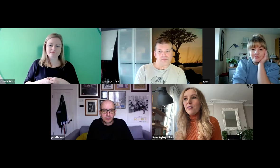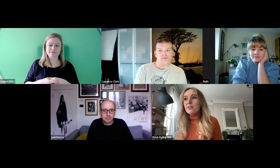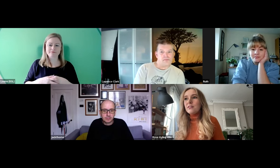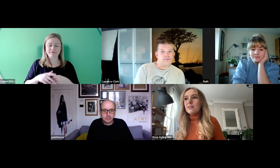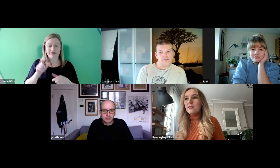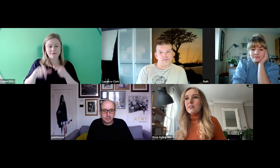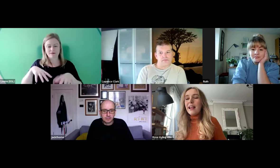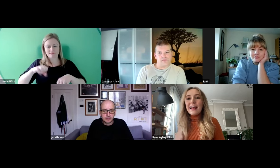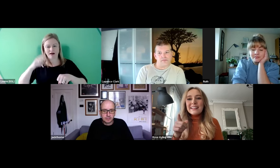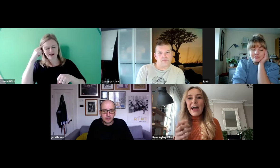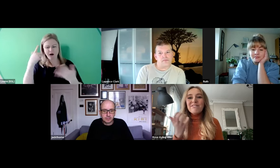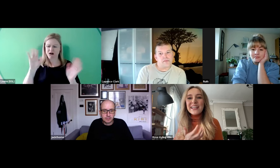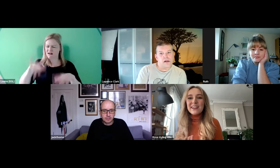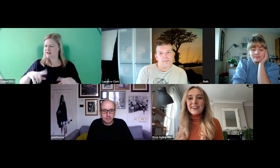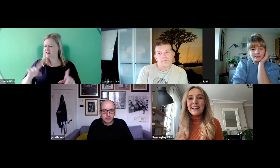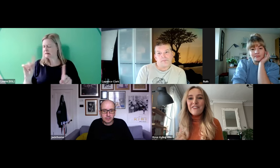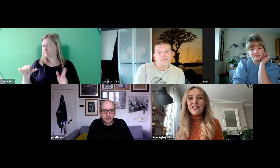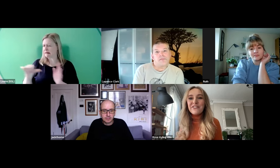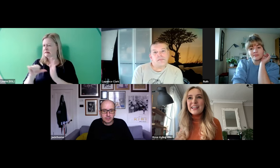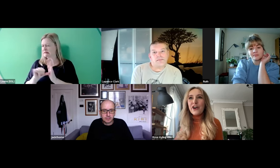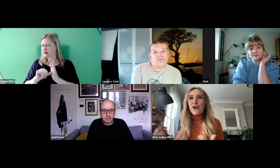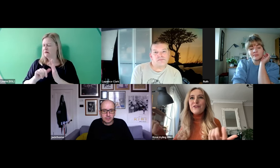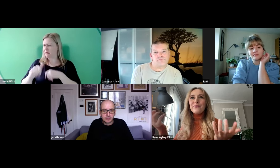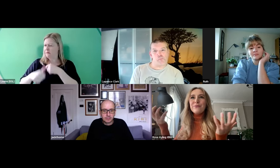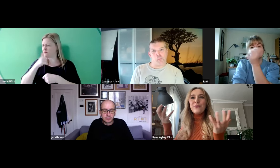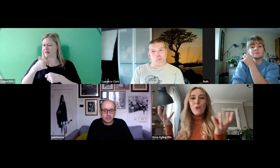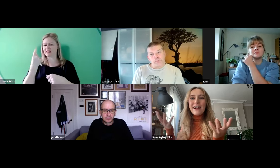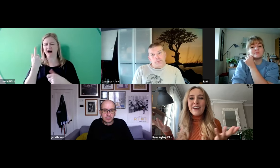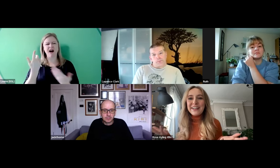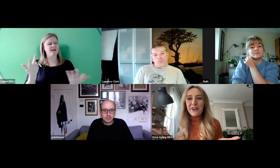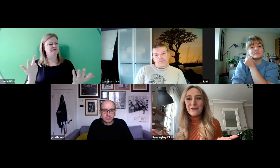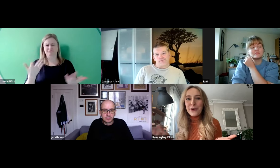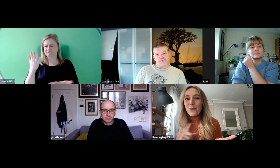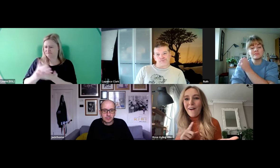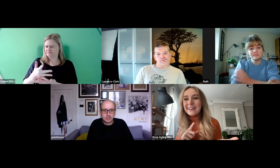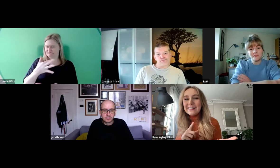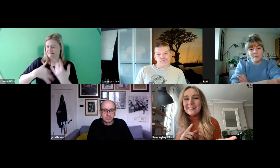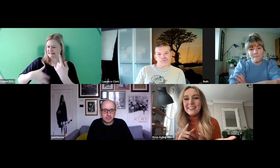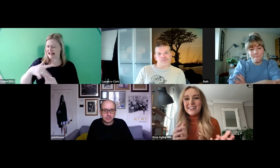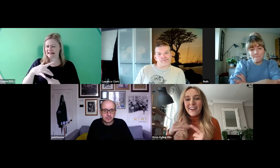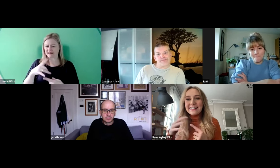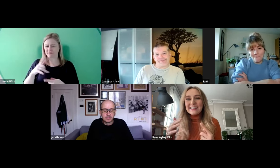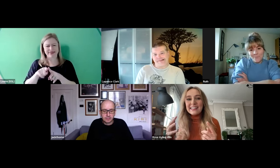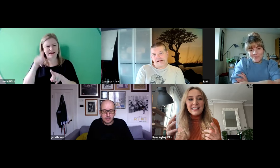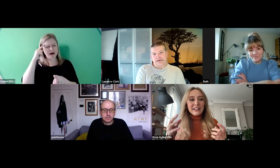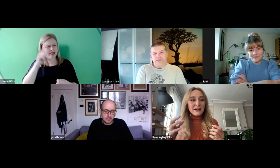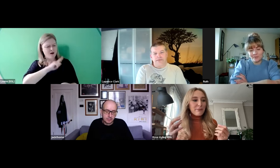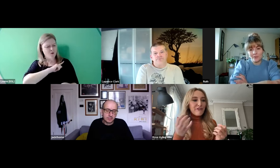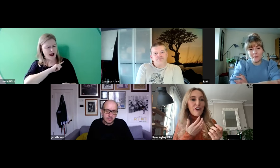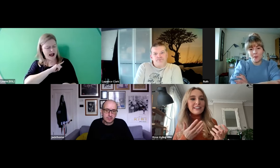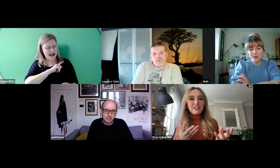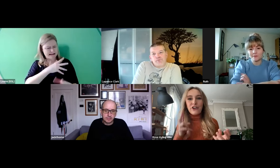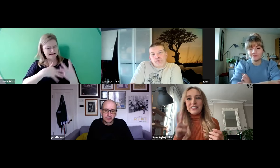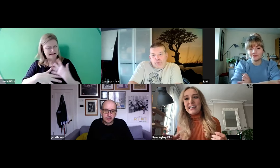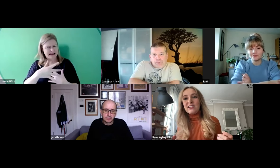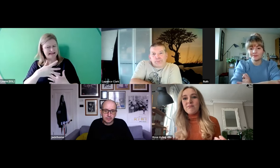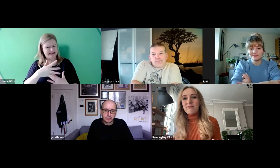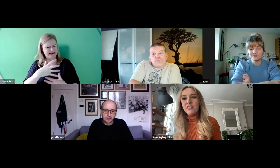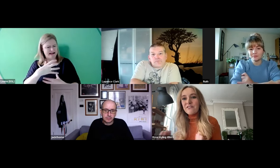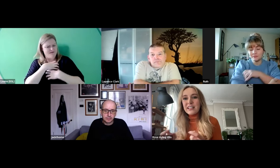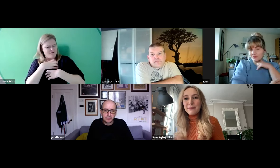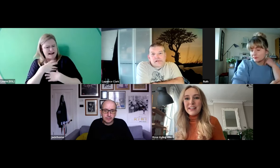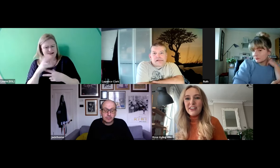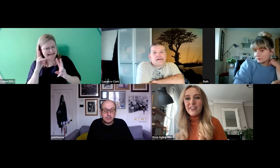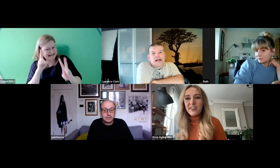where does that fear come from? Why is society frightened of seeing something that's